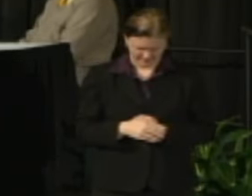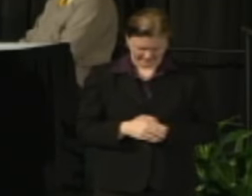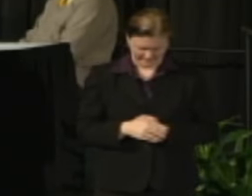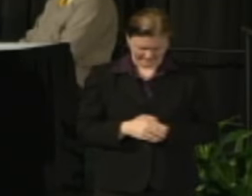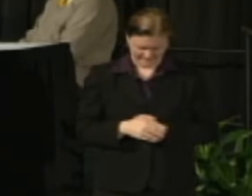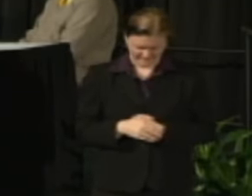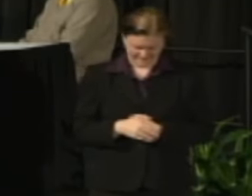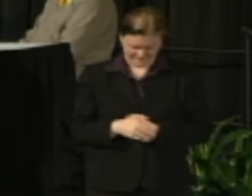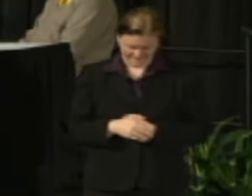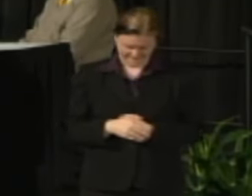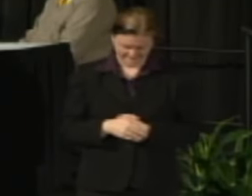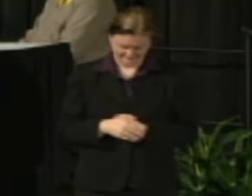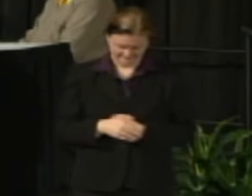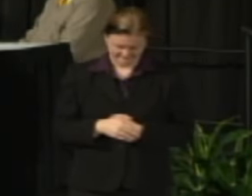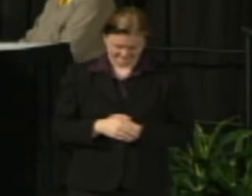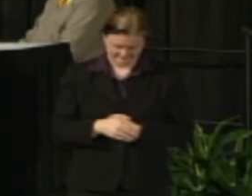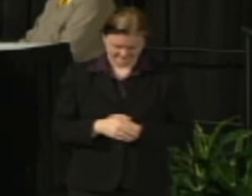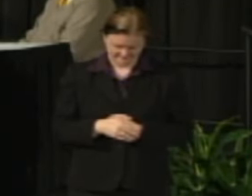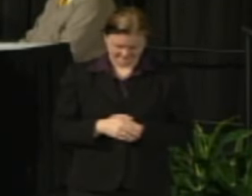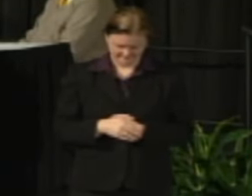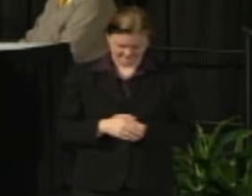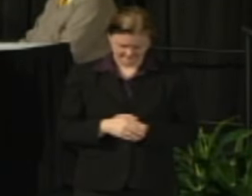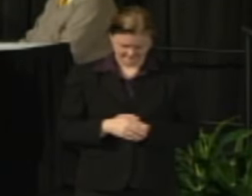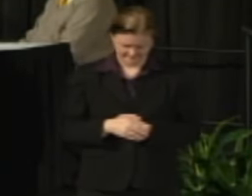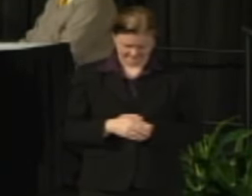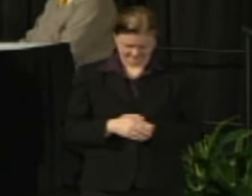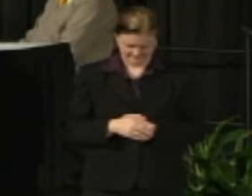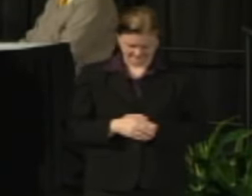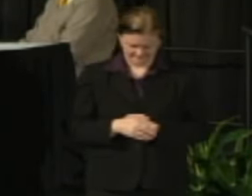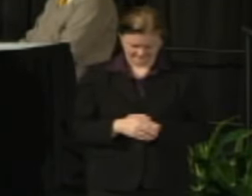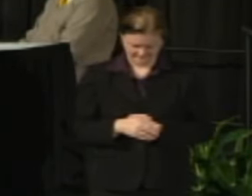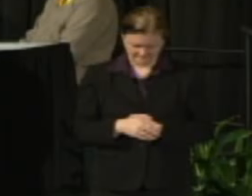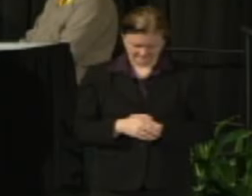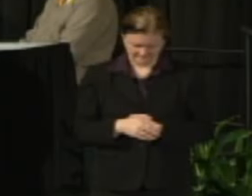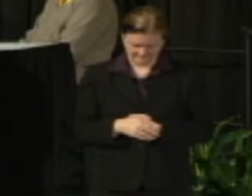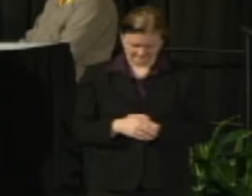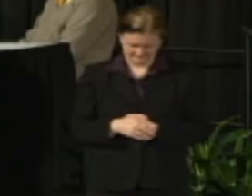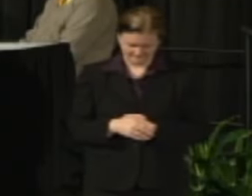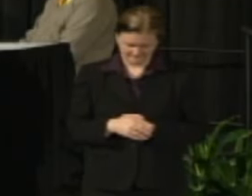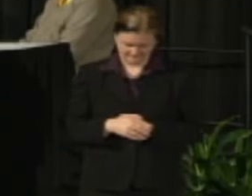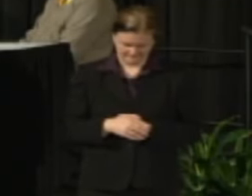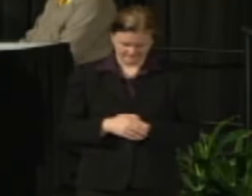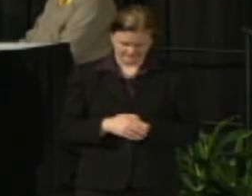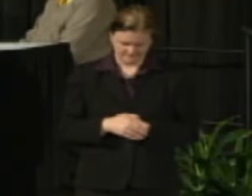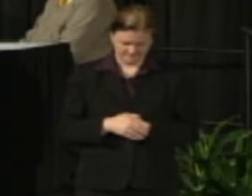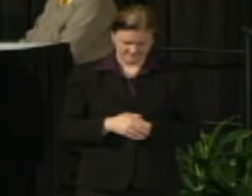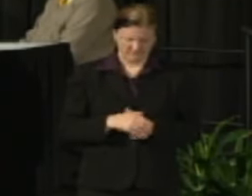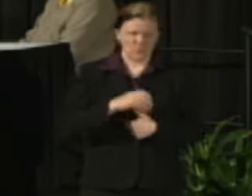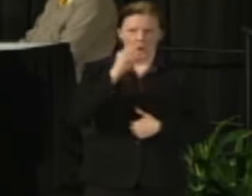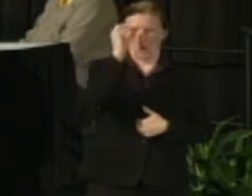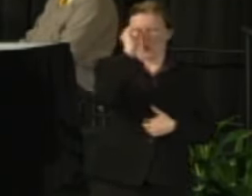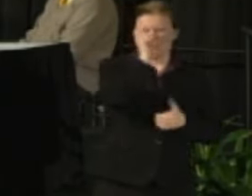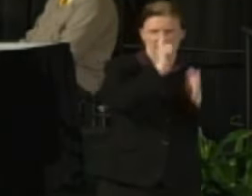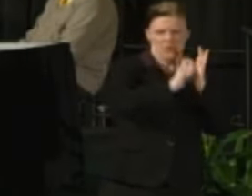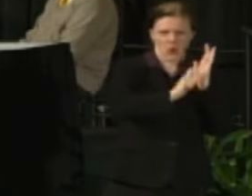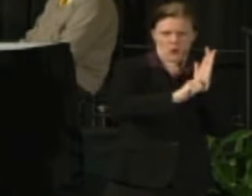and an Op-Ed is because I'm going to be with two major editorial boards this week so the likelihood of getting that published in addition to the stories that will come